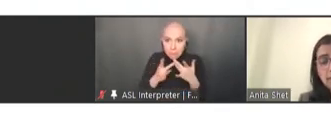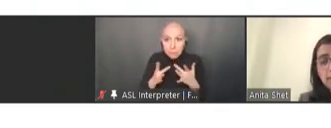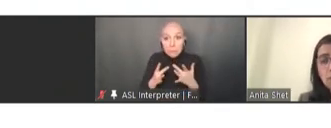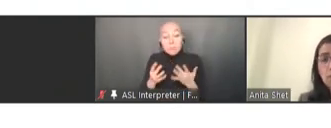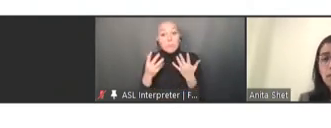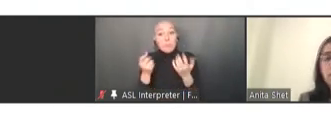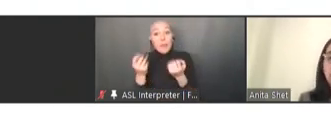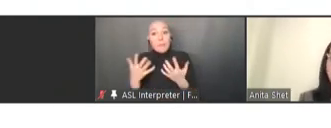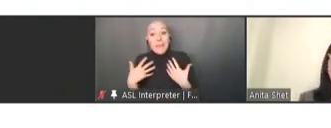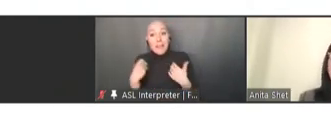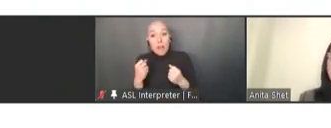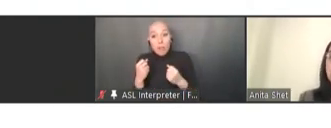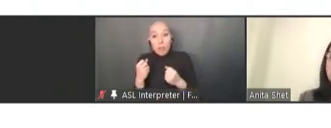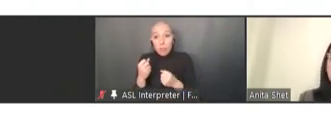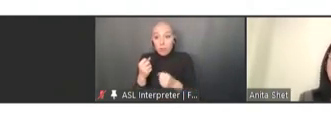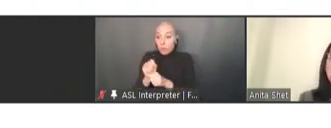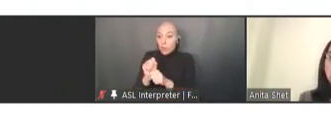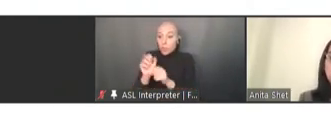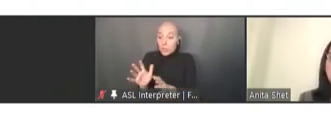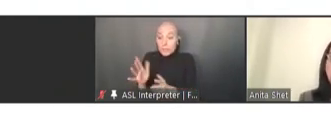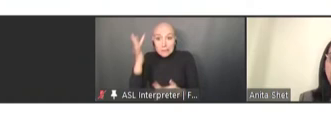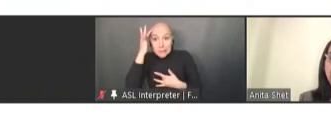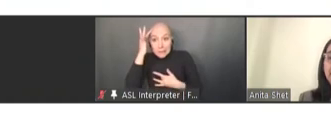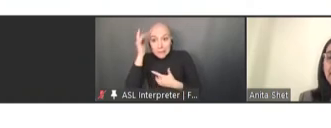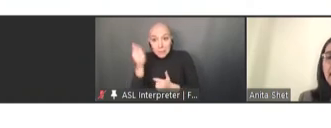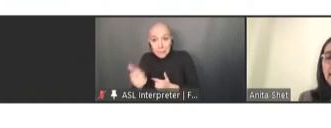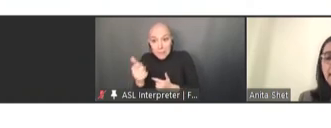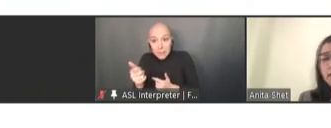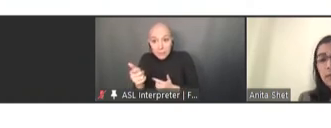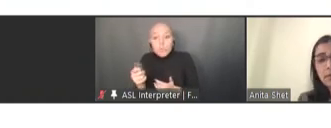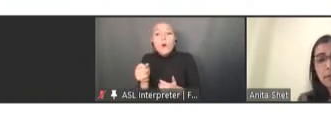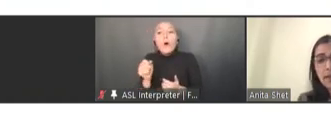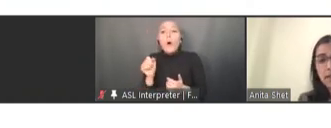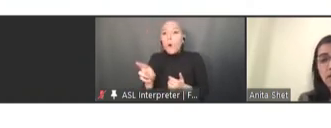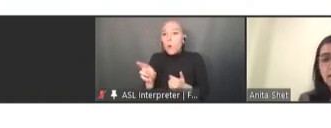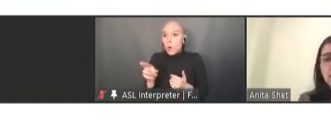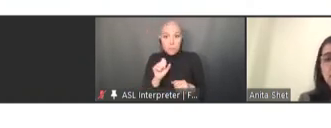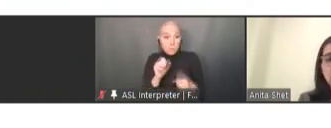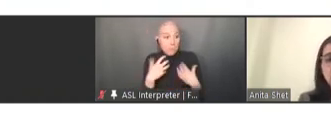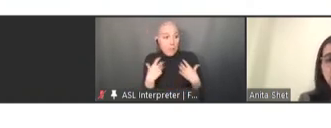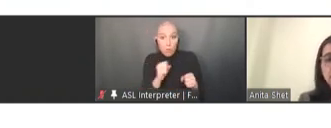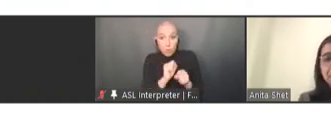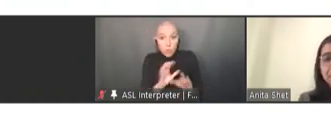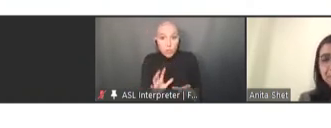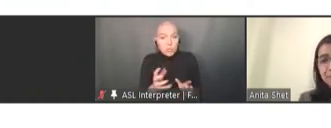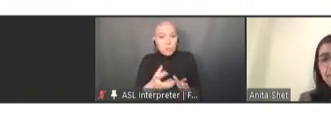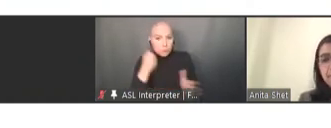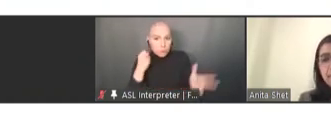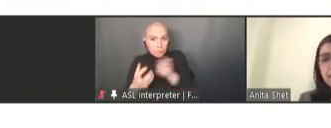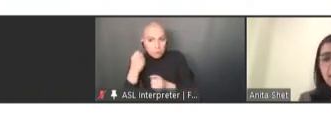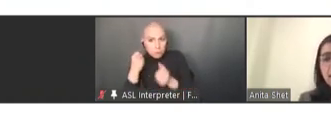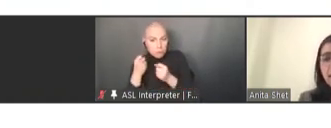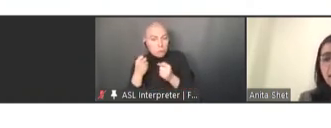or they were being pulled into COVID care, and then there were supply-chain disruptions. These